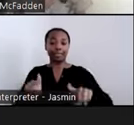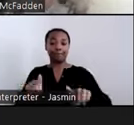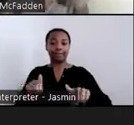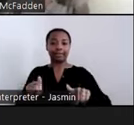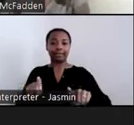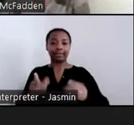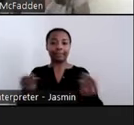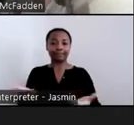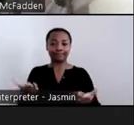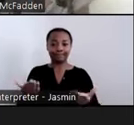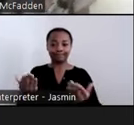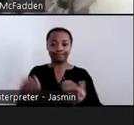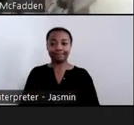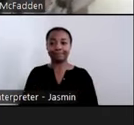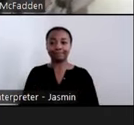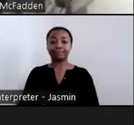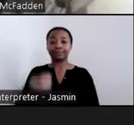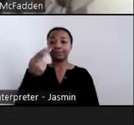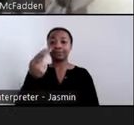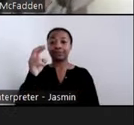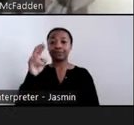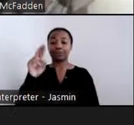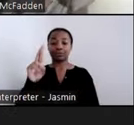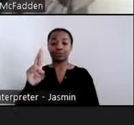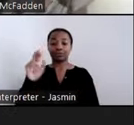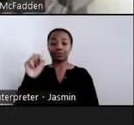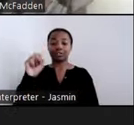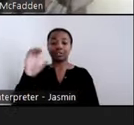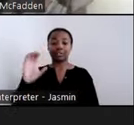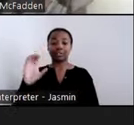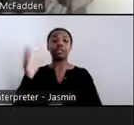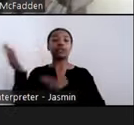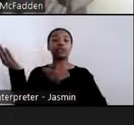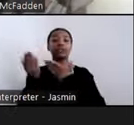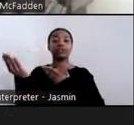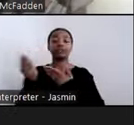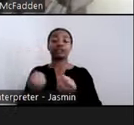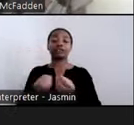The HSRC serves many sectors, each with its own unique terms, policies and